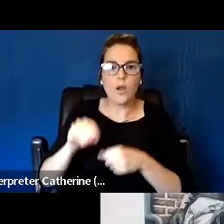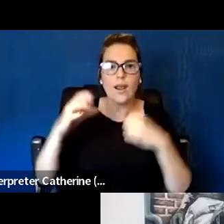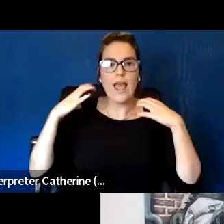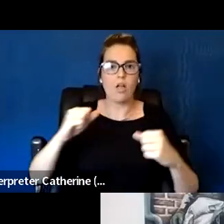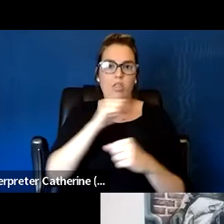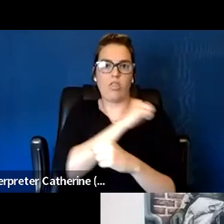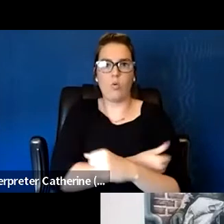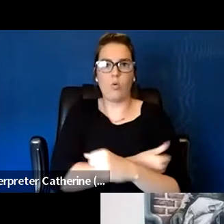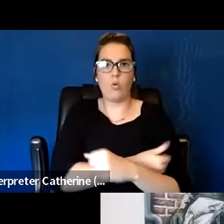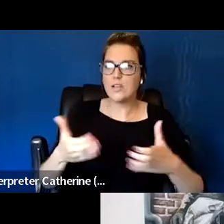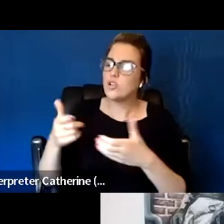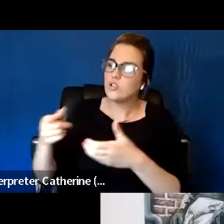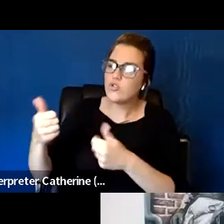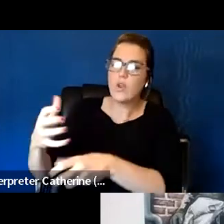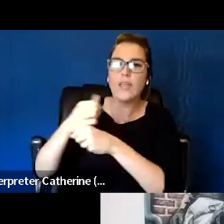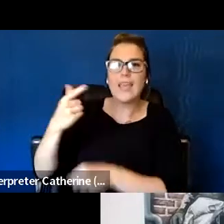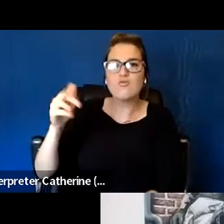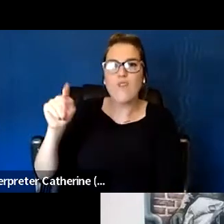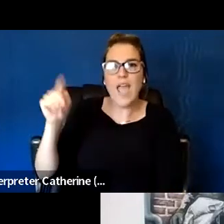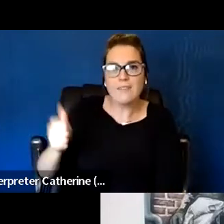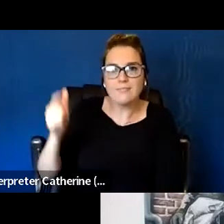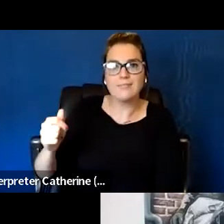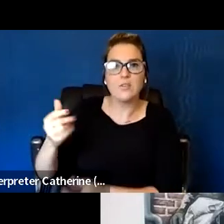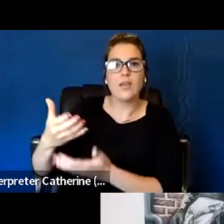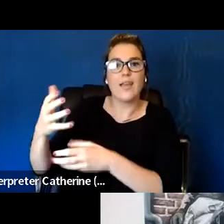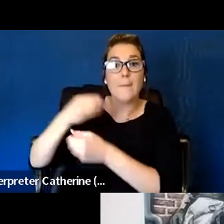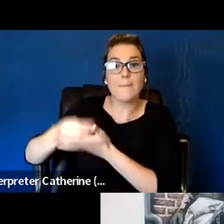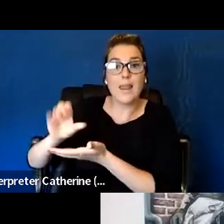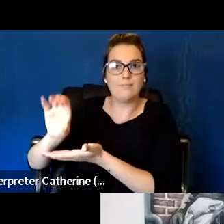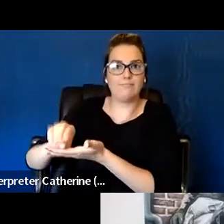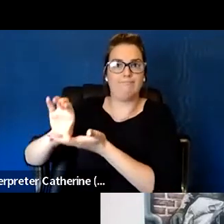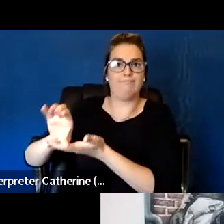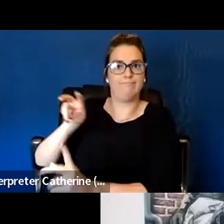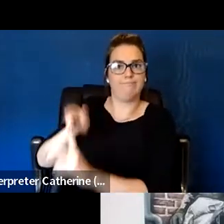and retain staff to do this tremendously important, but hard work.